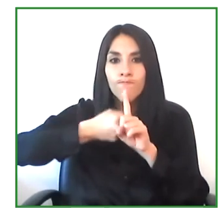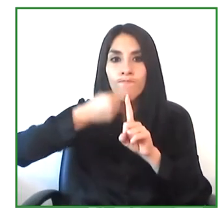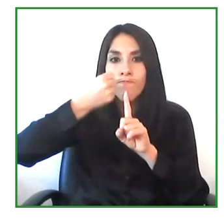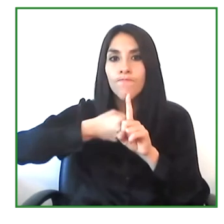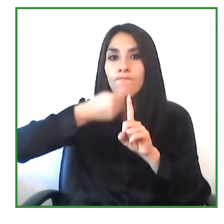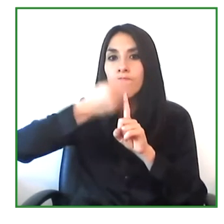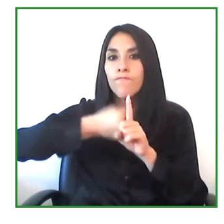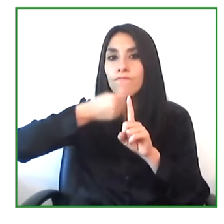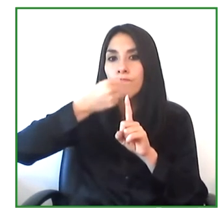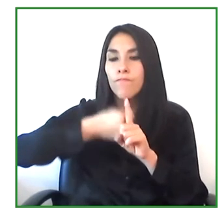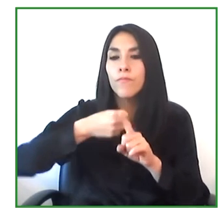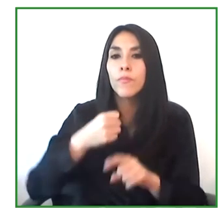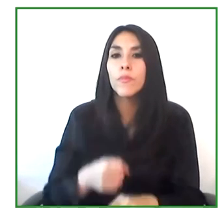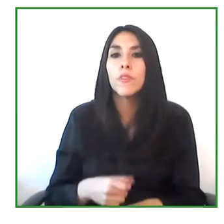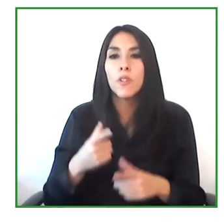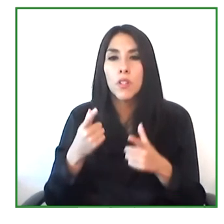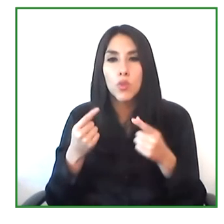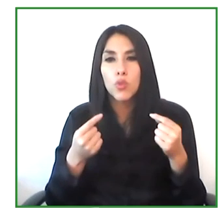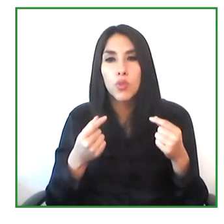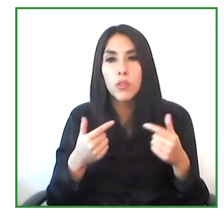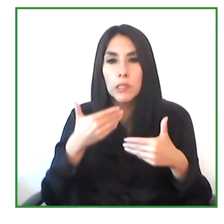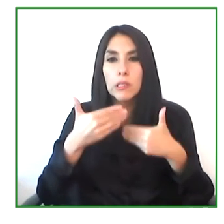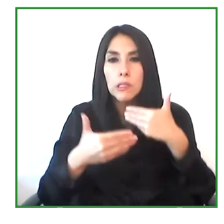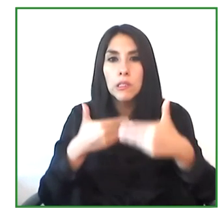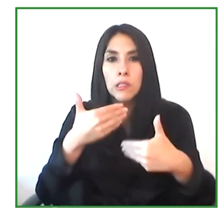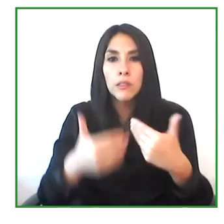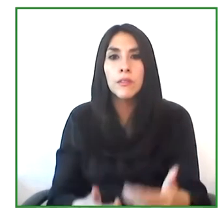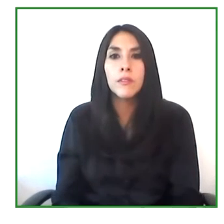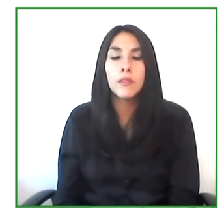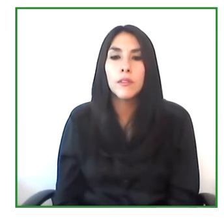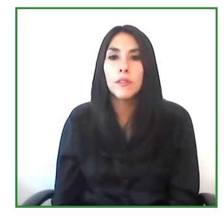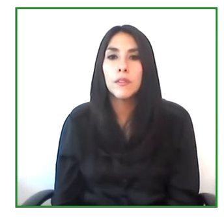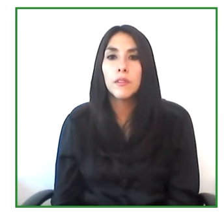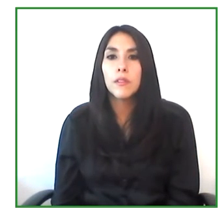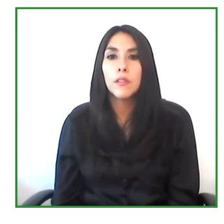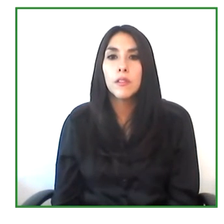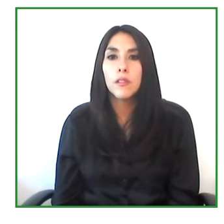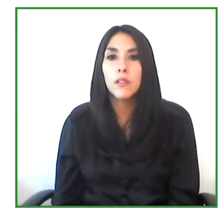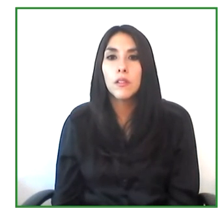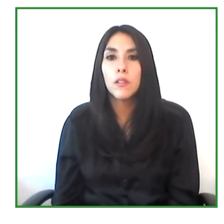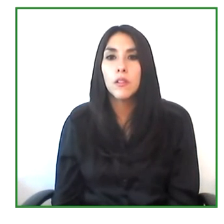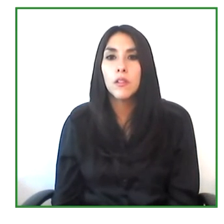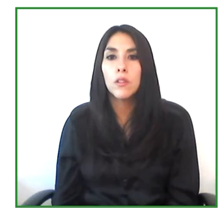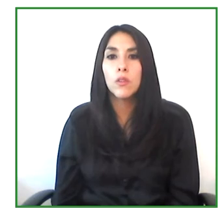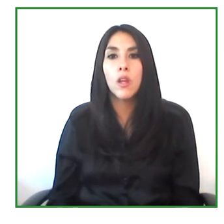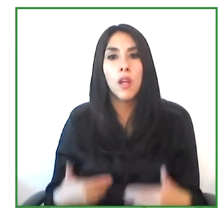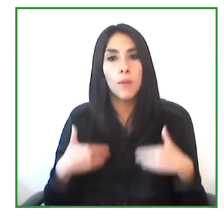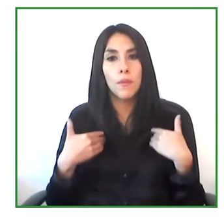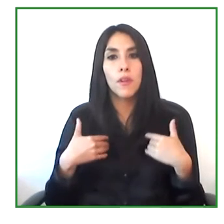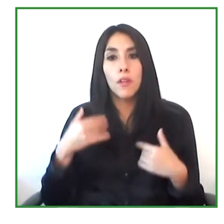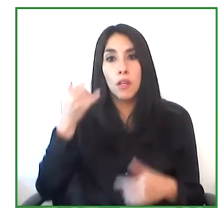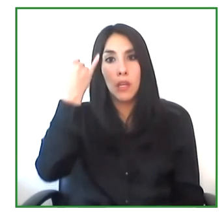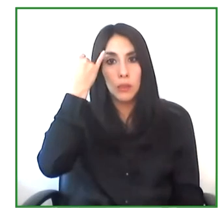and the community I belong to. And that's why I am very happy because of about these initiatives